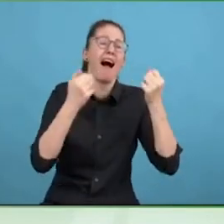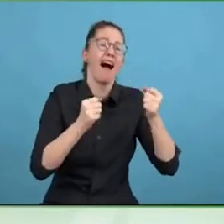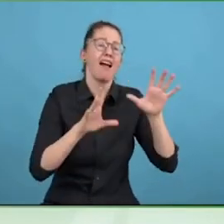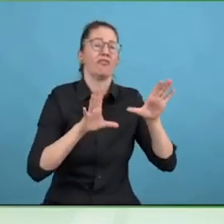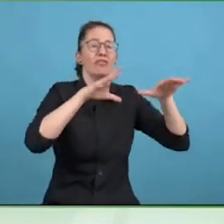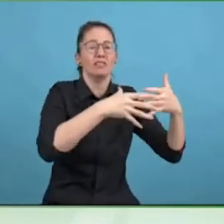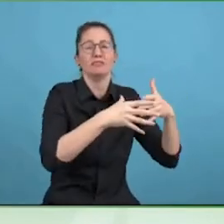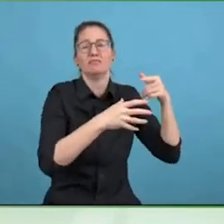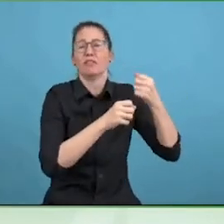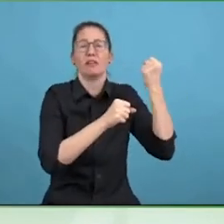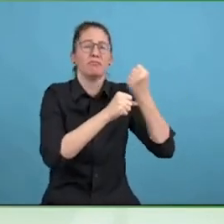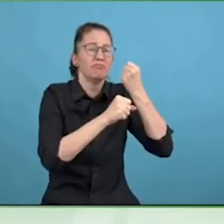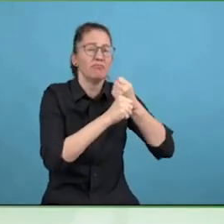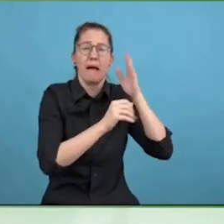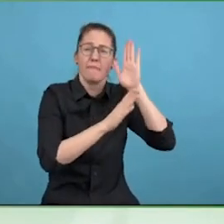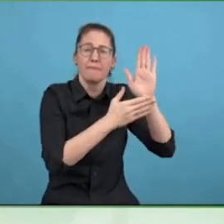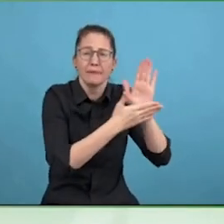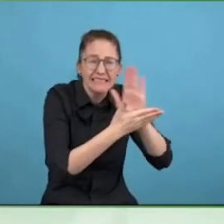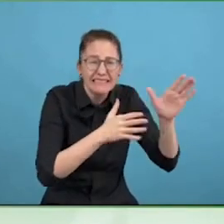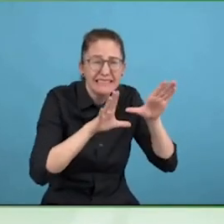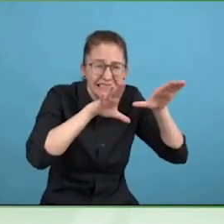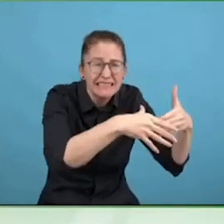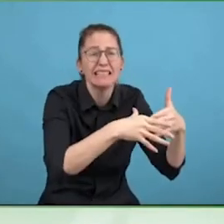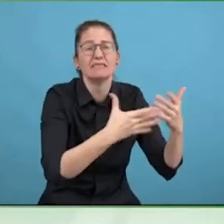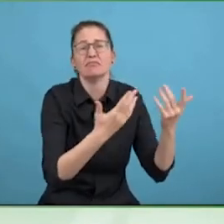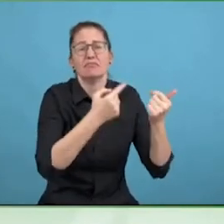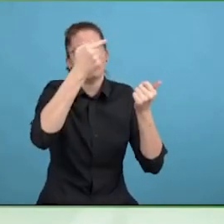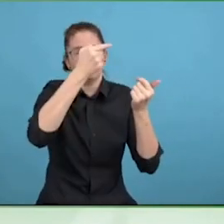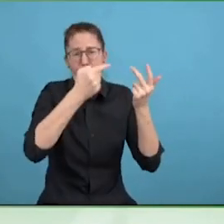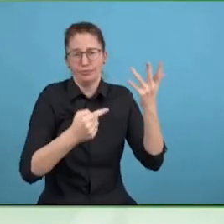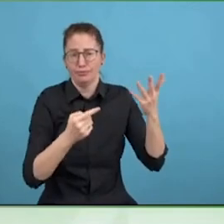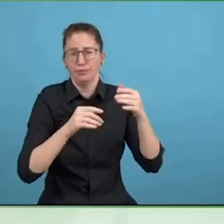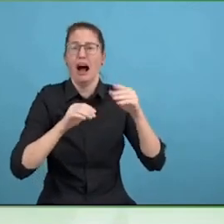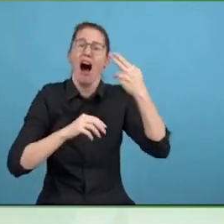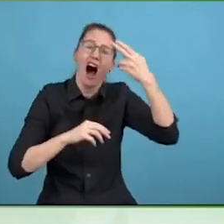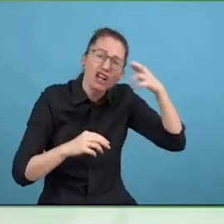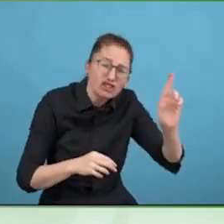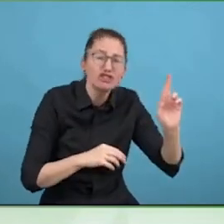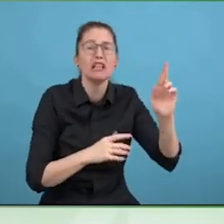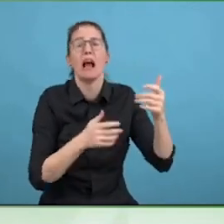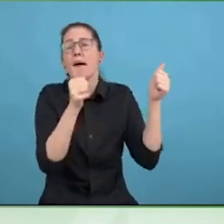here, so come and meet the team, because they are the ones that are doing the heavy lifting.